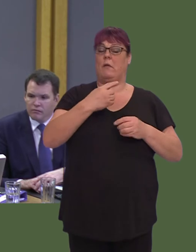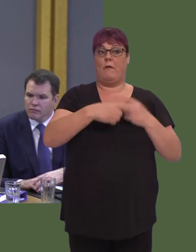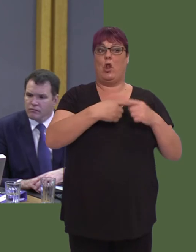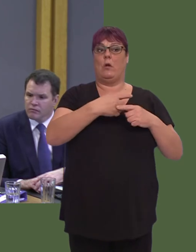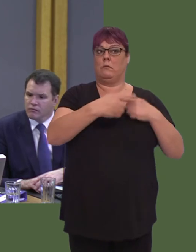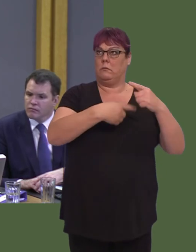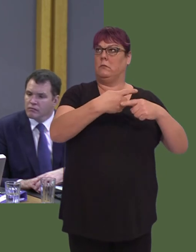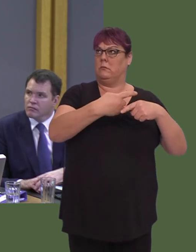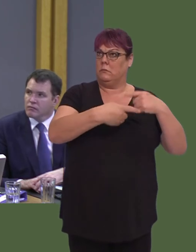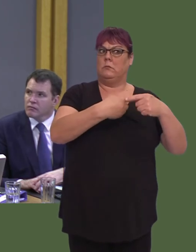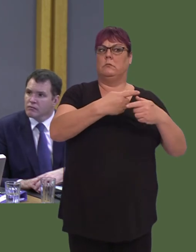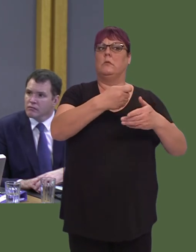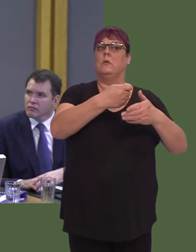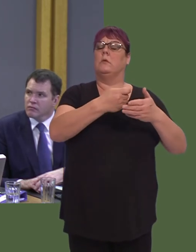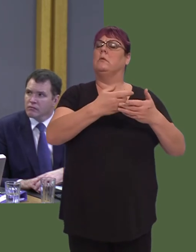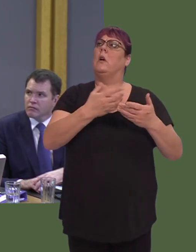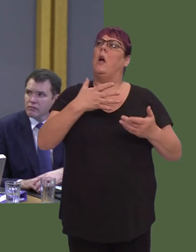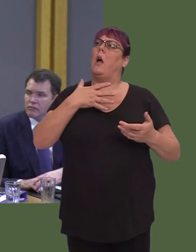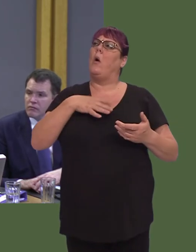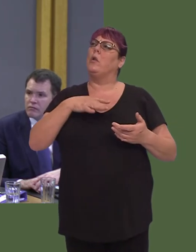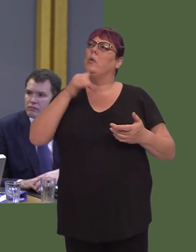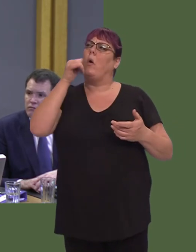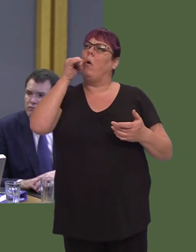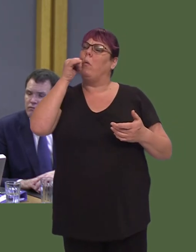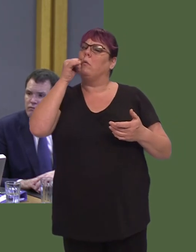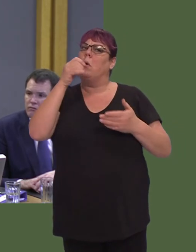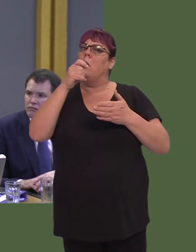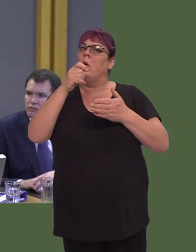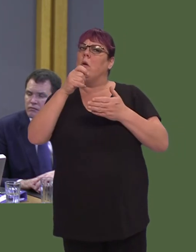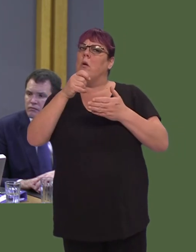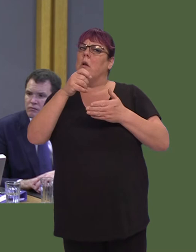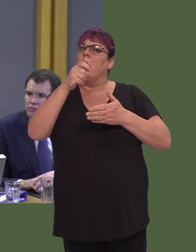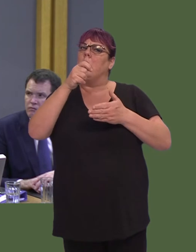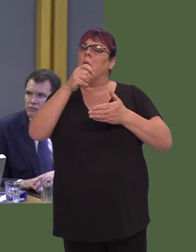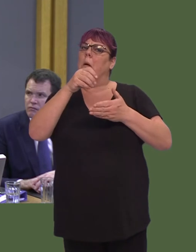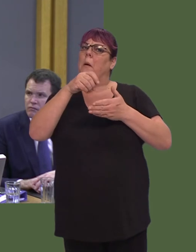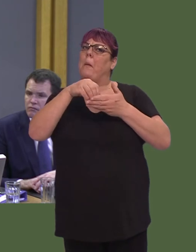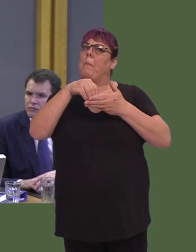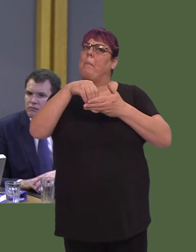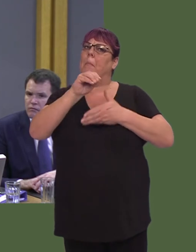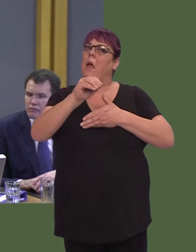very interested in how we might be able to procure more of our spend in Wales so that